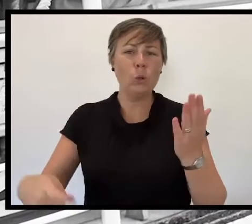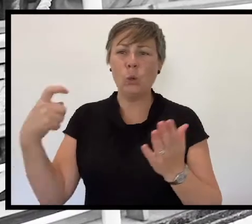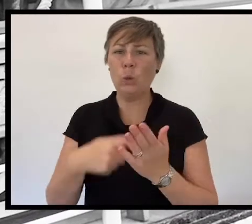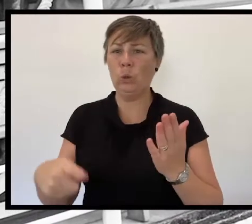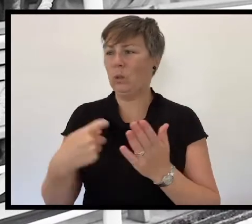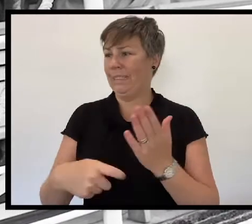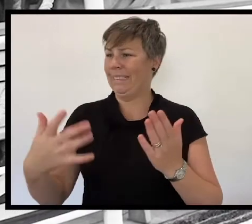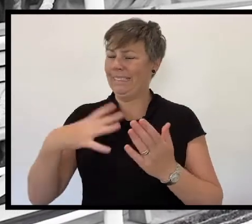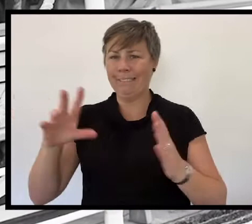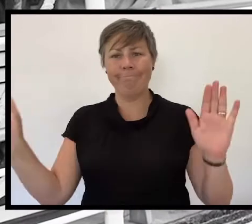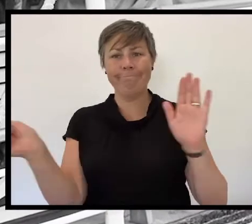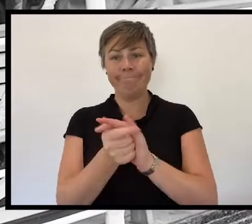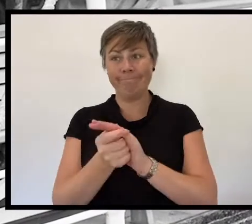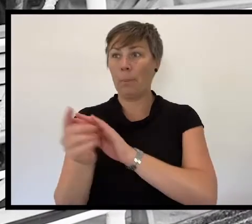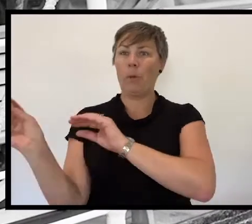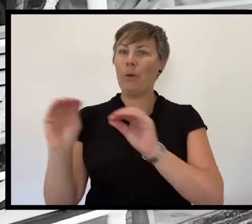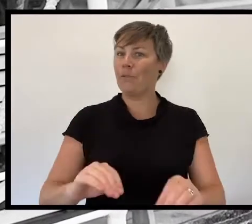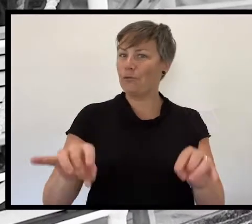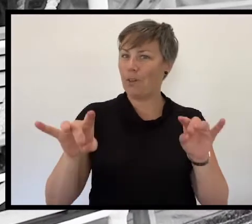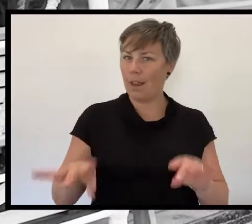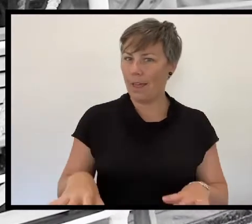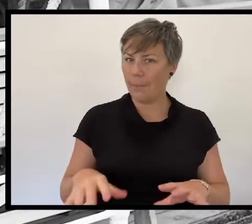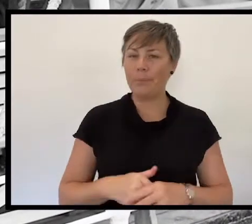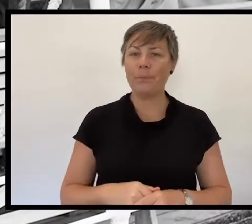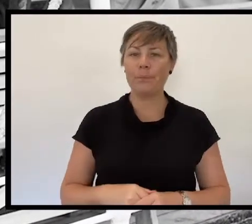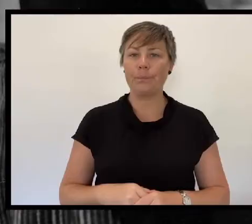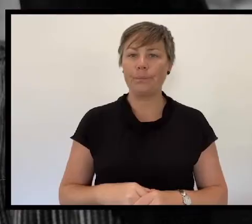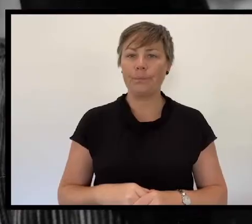75 years ago, as the world welcomed peace,